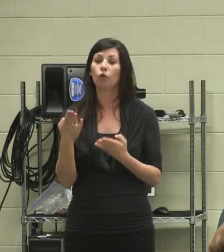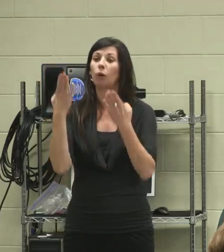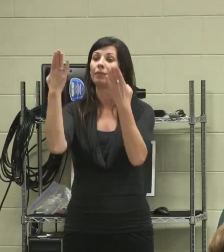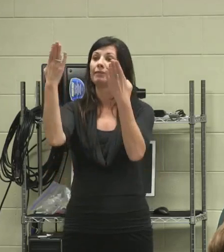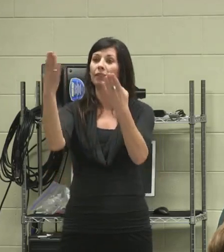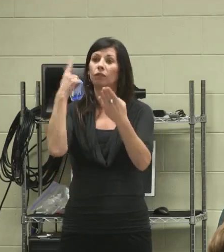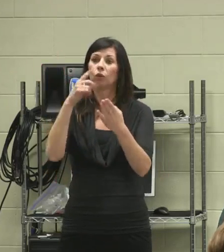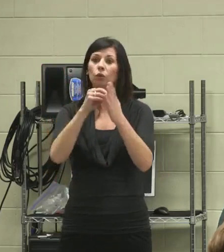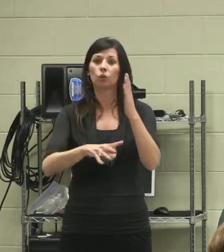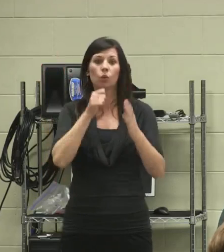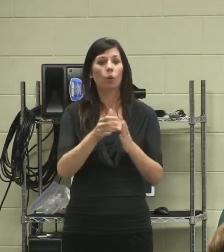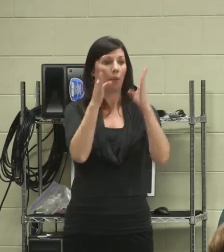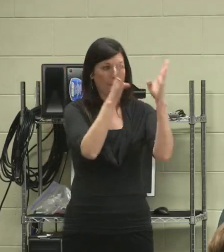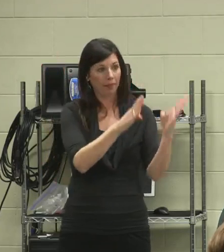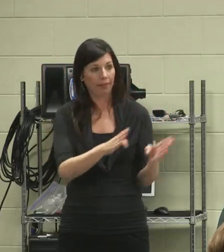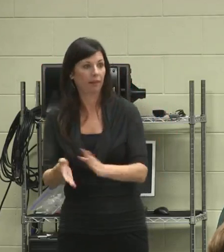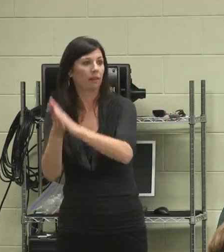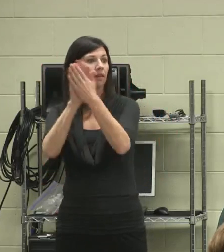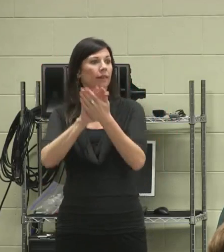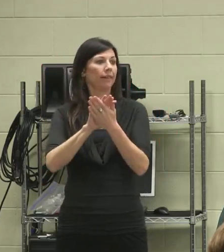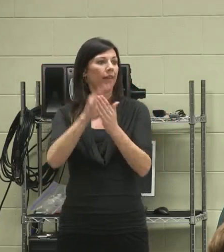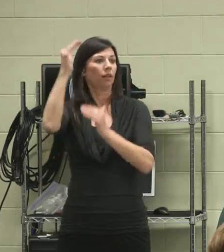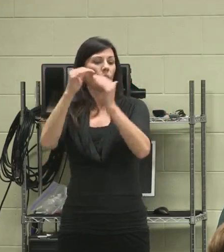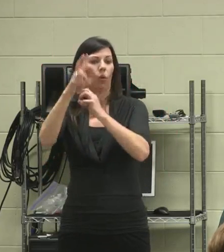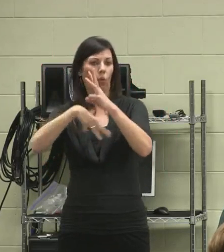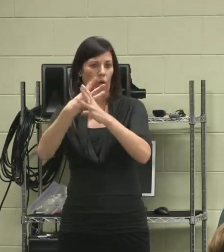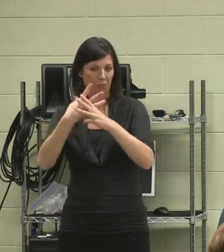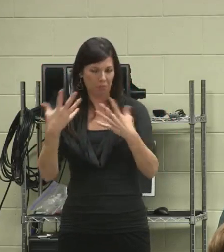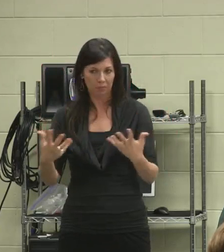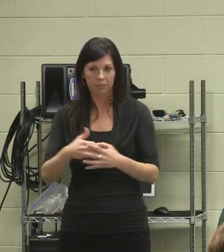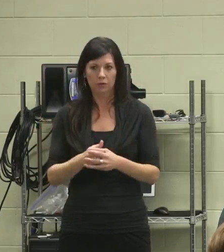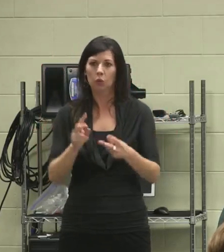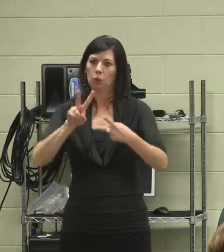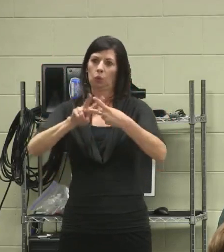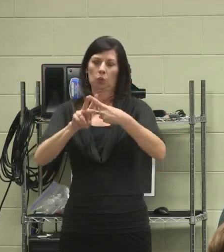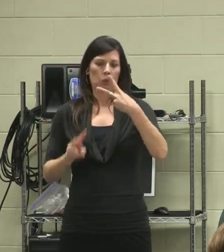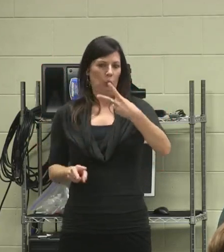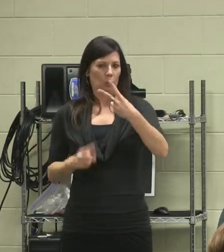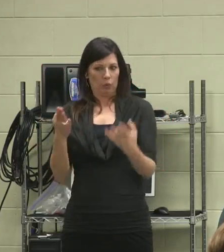to transition to the adult world soon. The two biggest ones I could possibly think of are